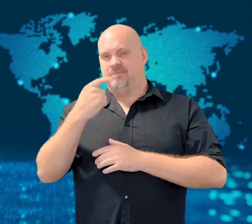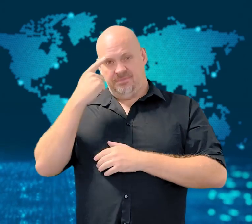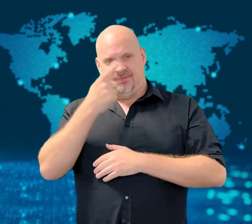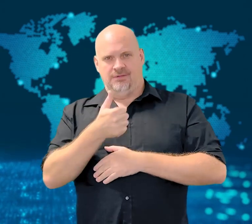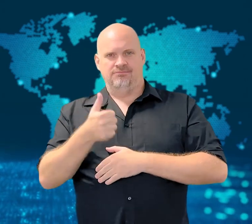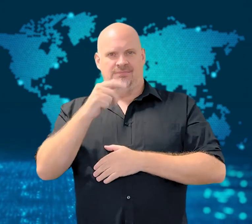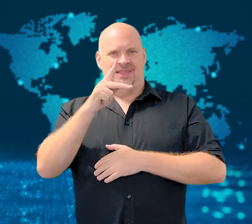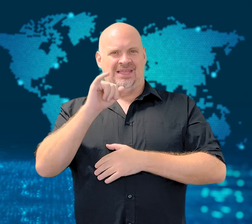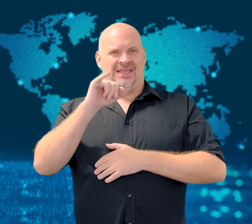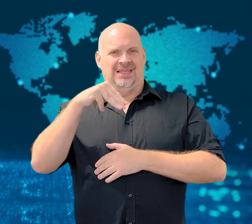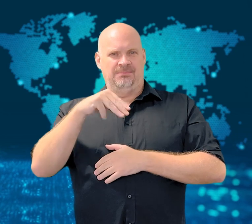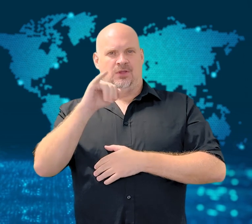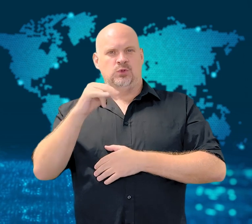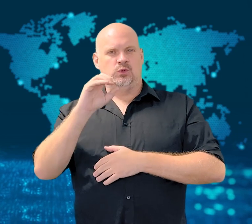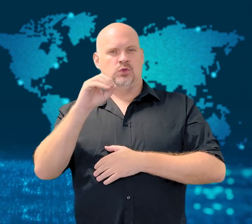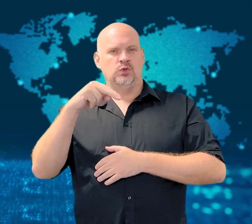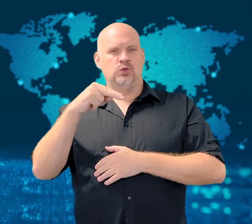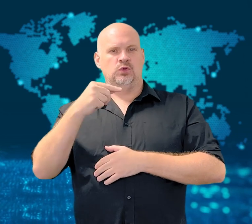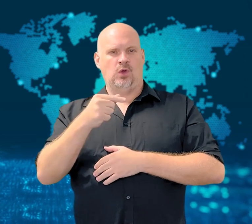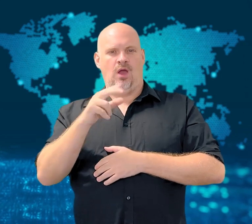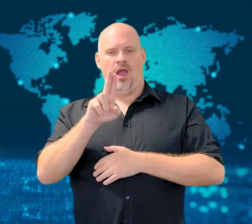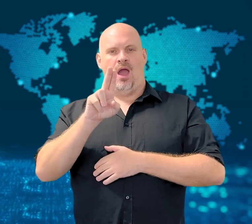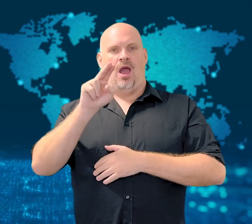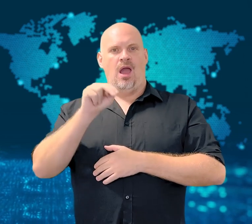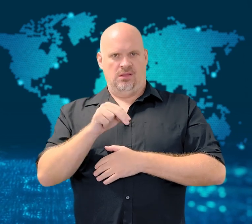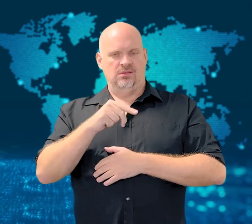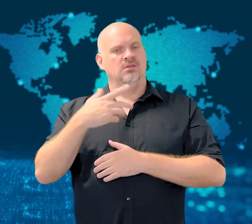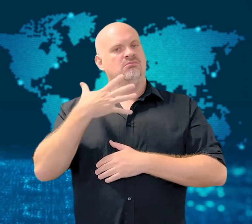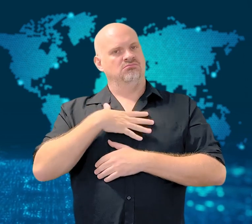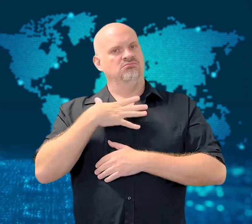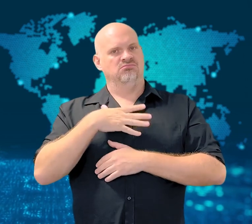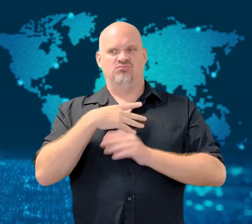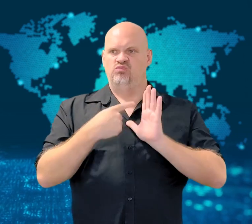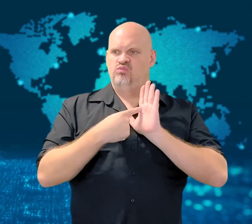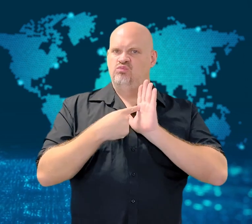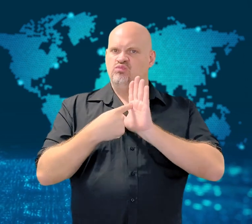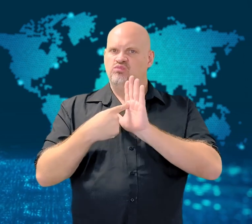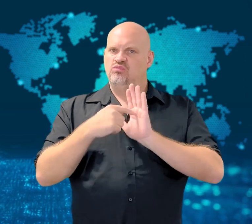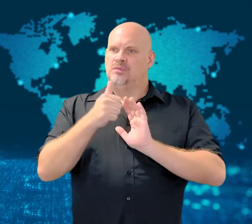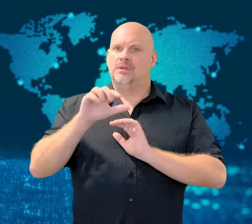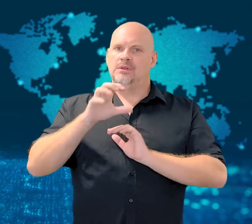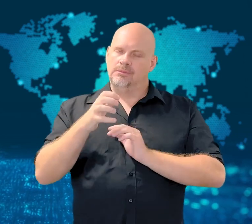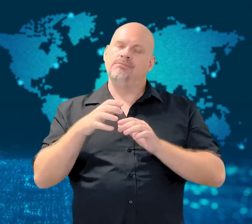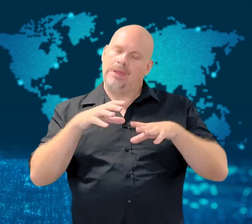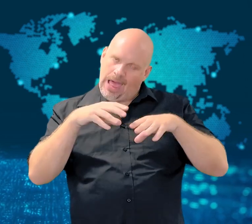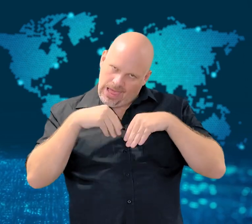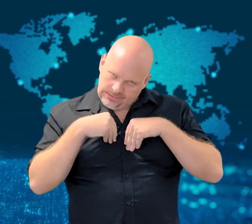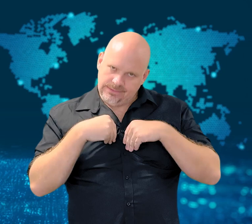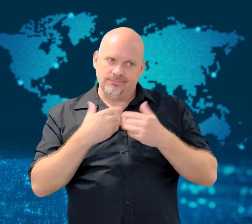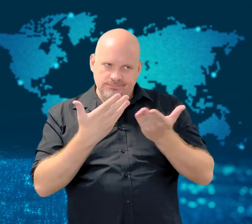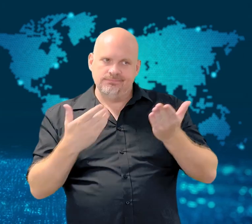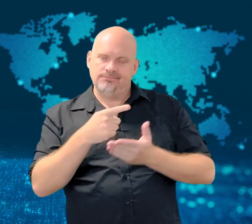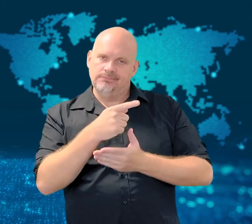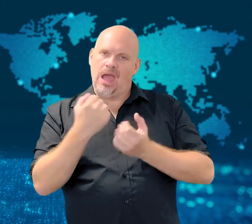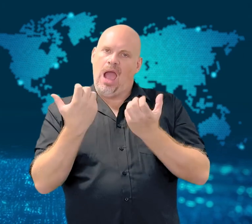Others believe North Korea's leader Kim Jong Un is pressuring other countries to